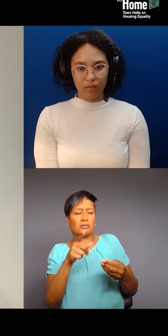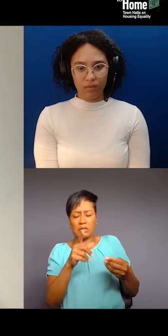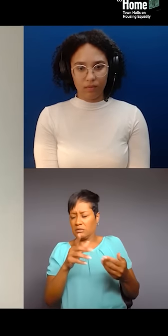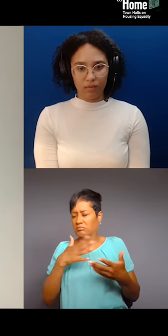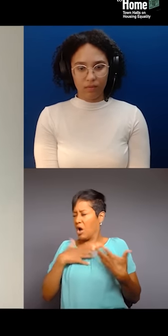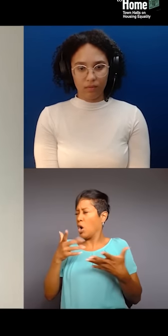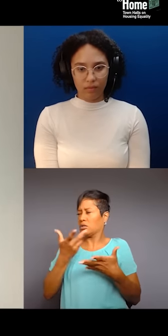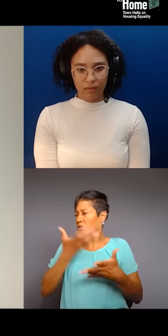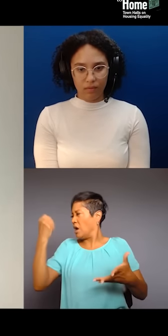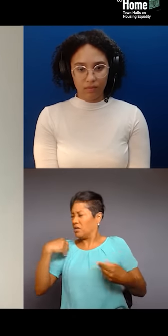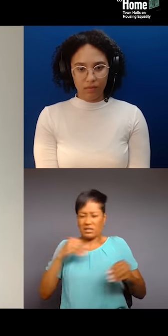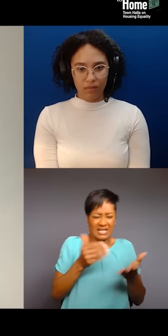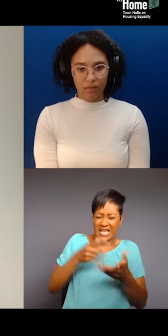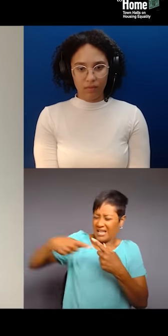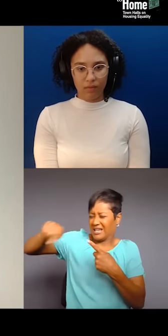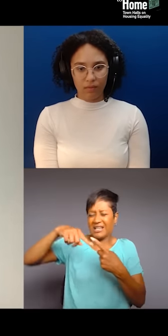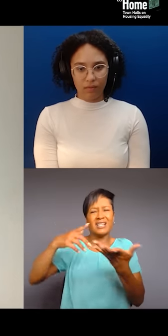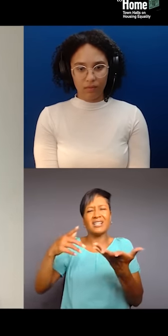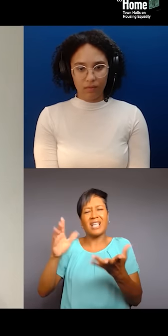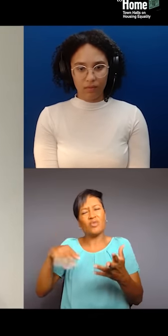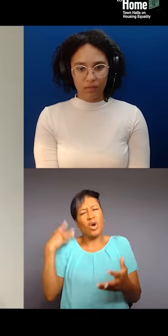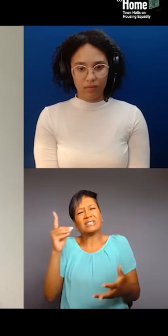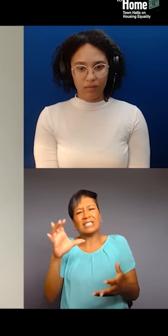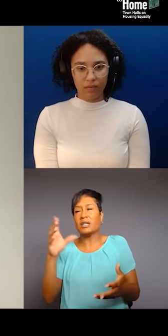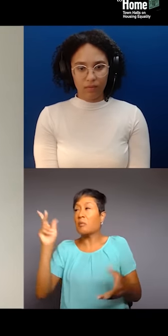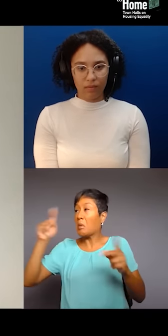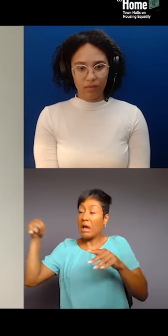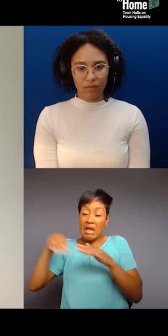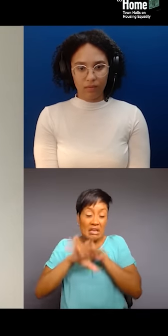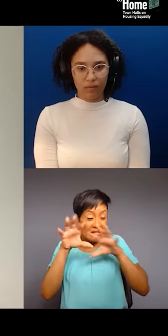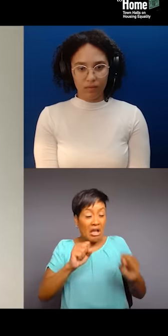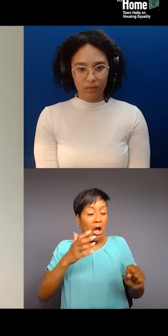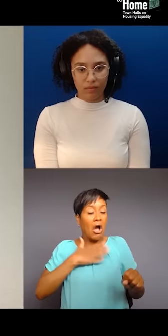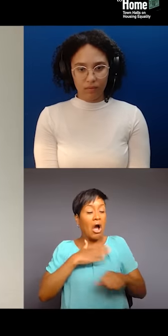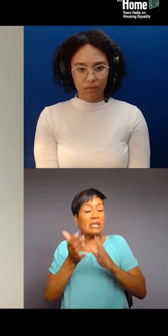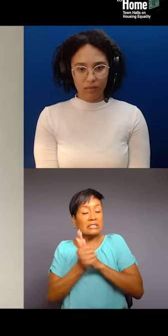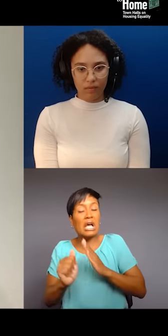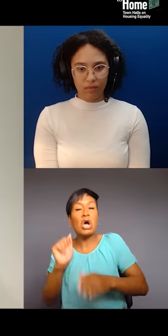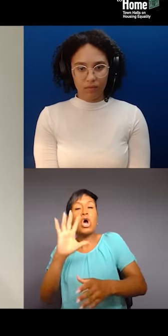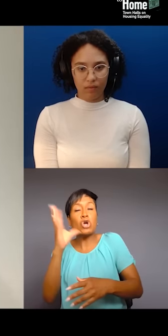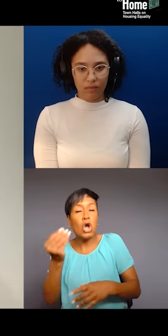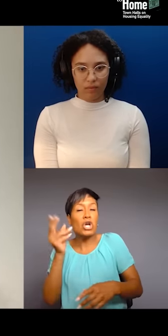and taking our talent, our music, our culture, our history, and then trying to sell it back to us. And a lot of the stuff that happened,